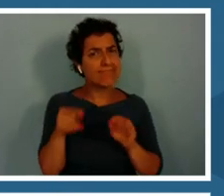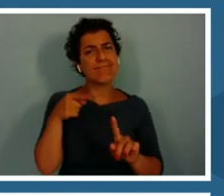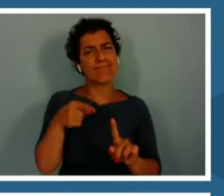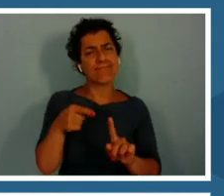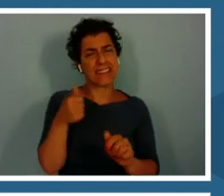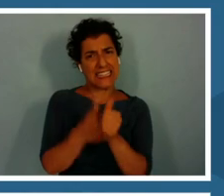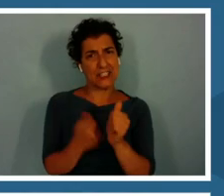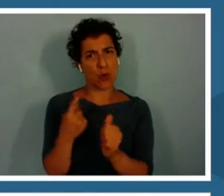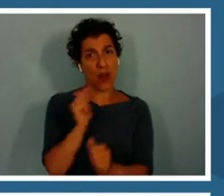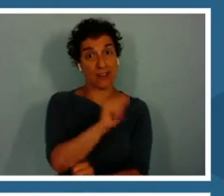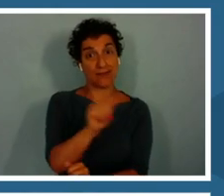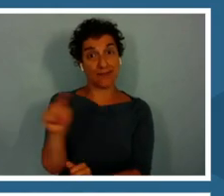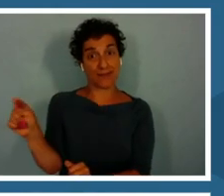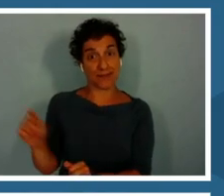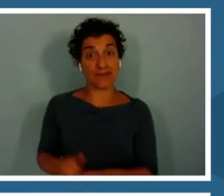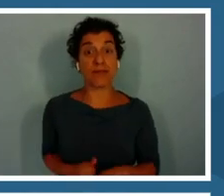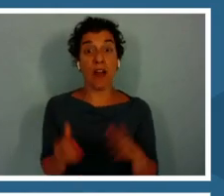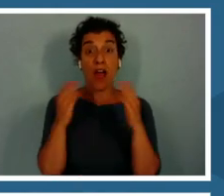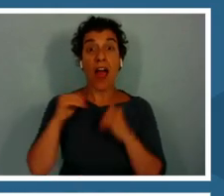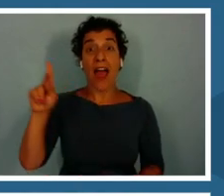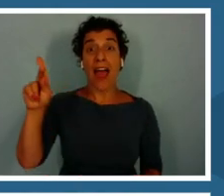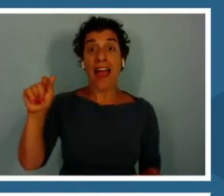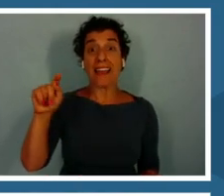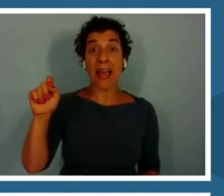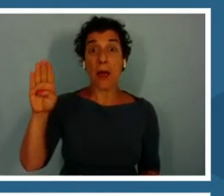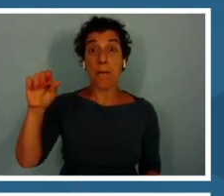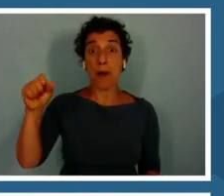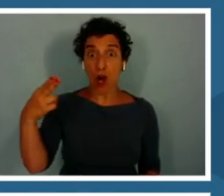We also have Kate Bush to do the soundtrack.